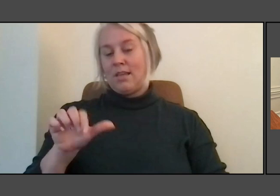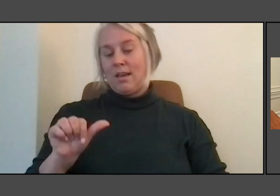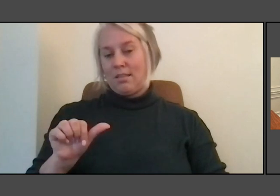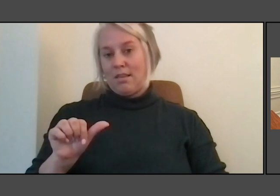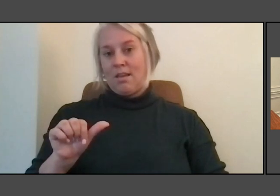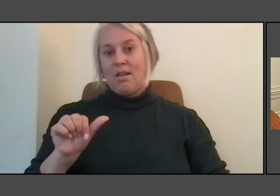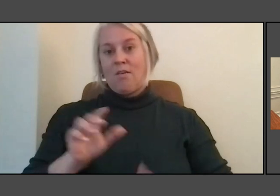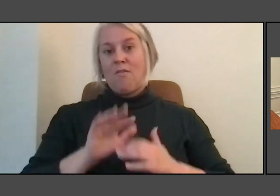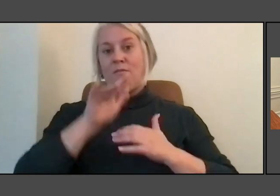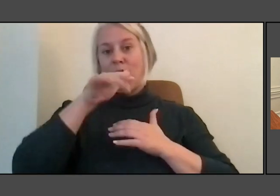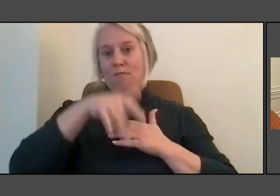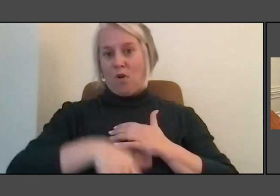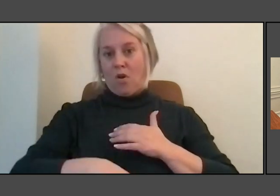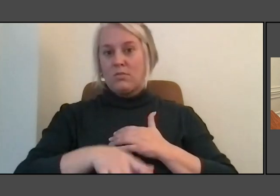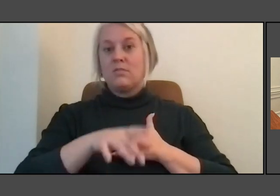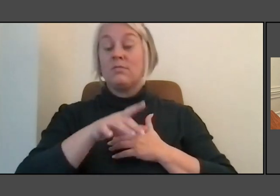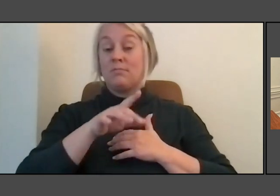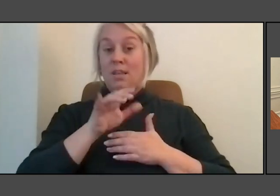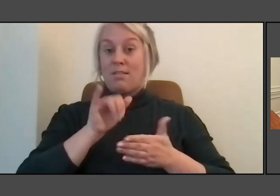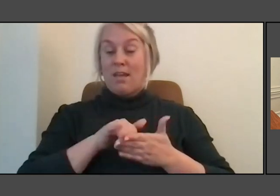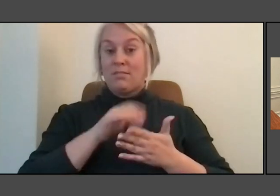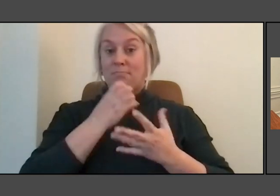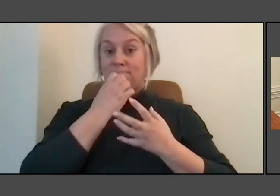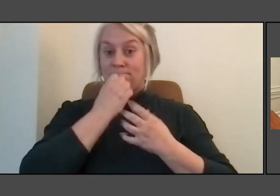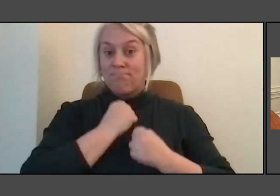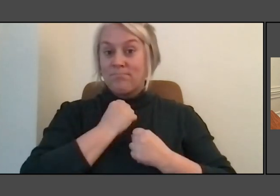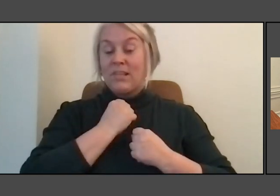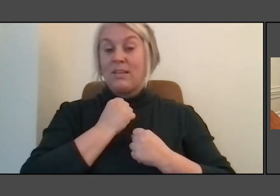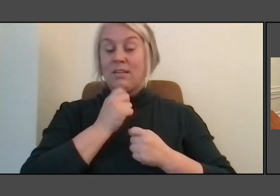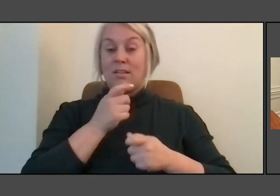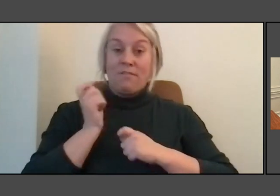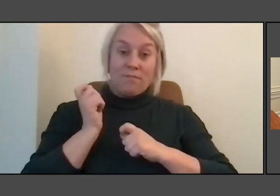in the Pacific northwest for all the tribes.